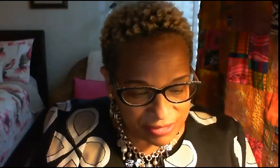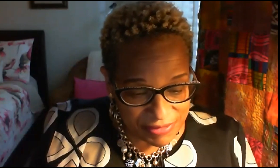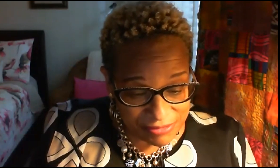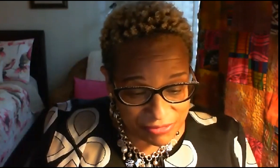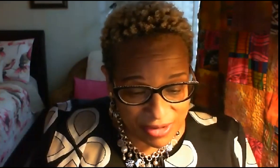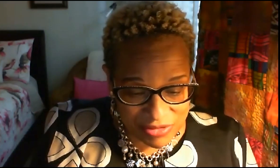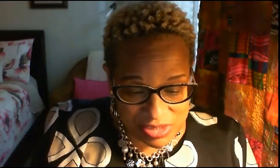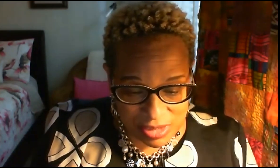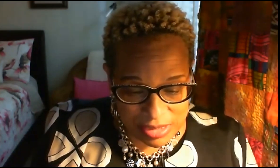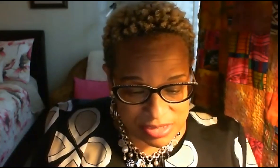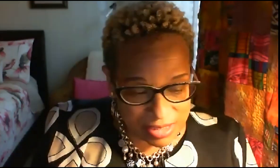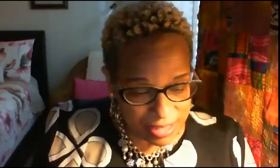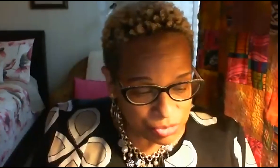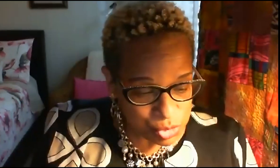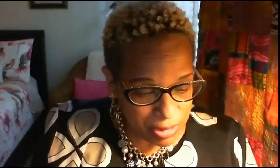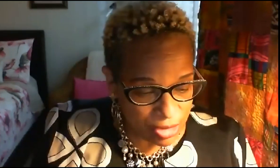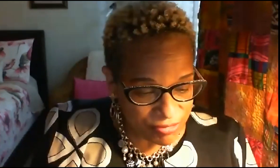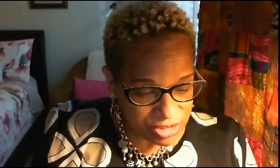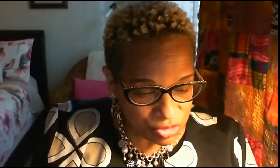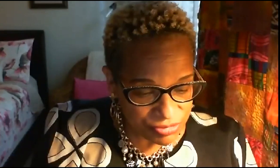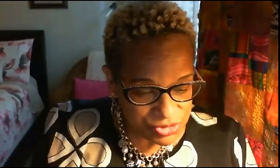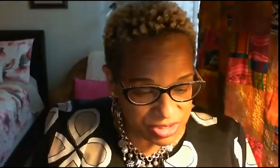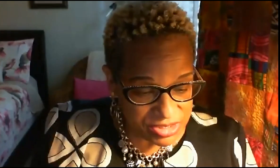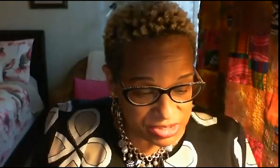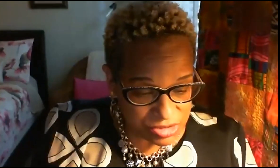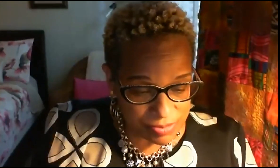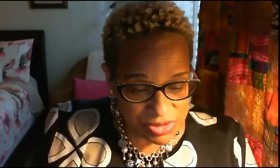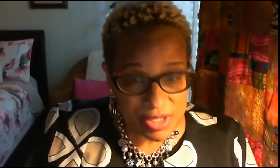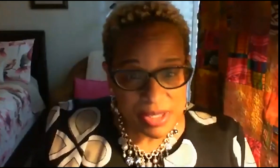fight for ethnic studies in k-12 and university systems